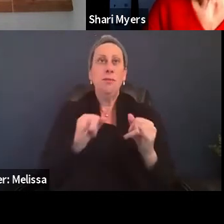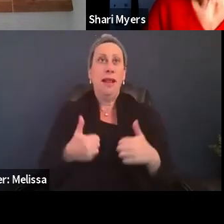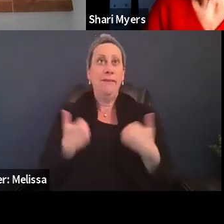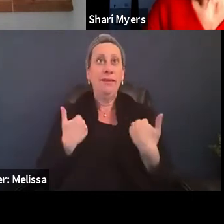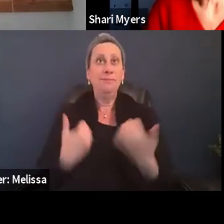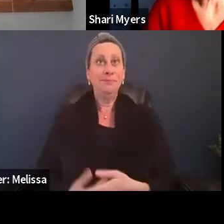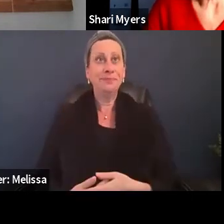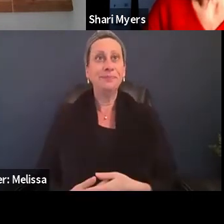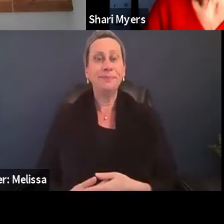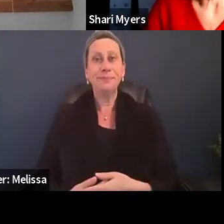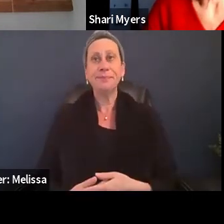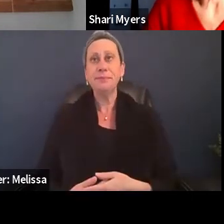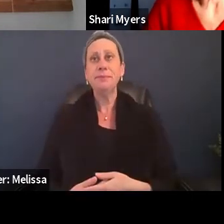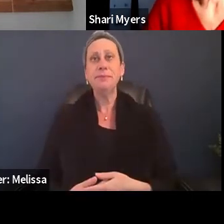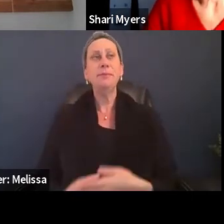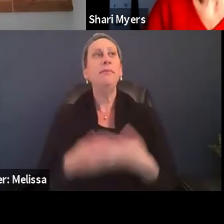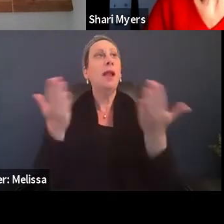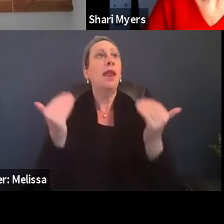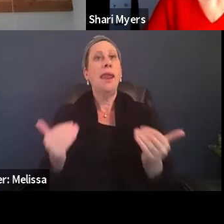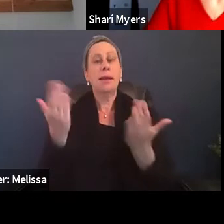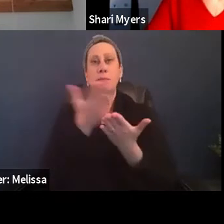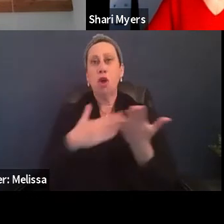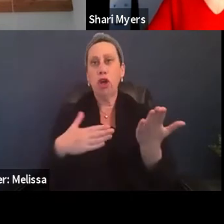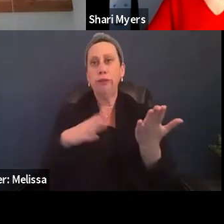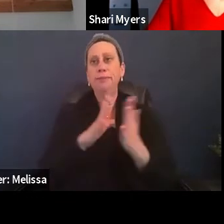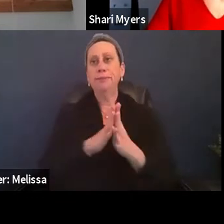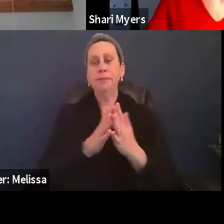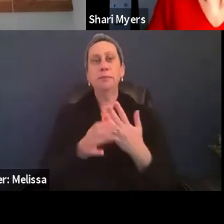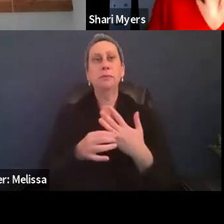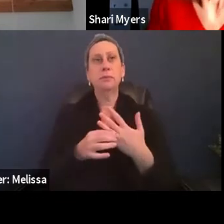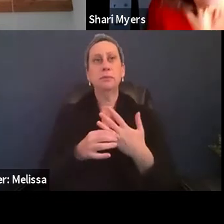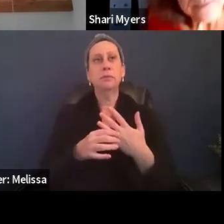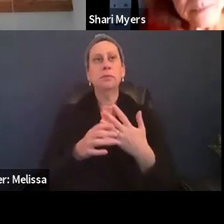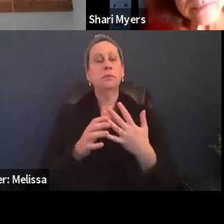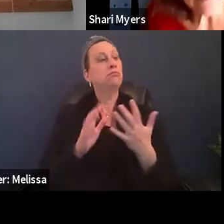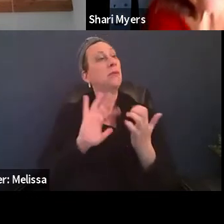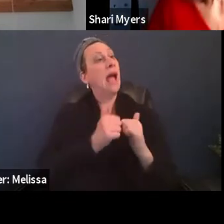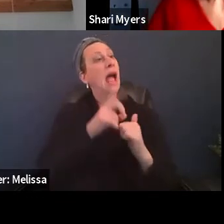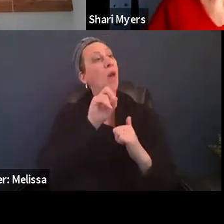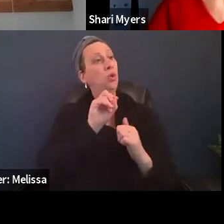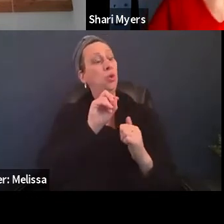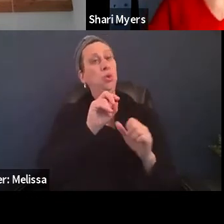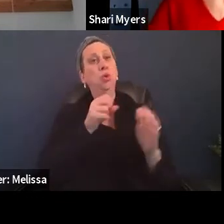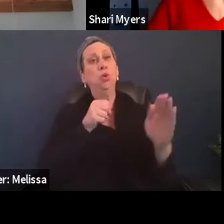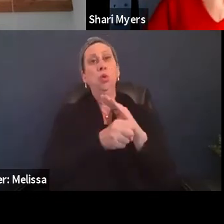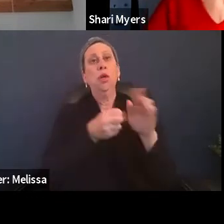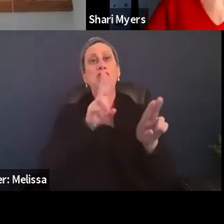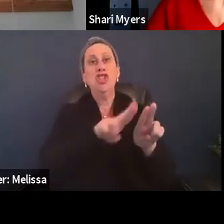All right. The next part, let's see. So how do shelters provide food accommodations